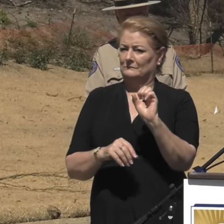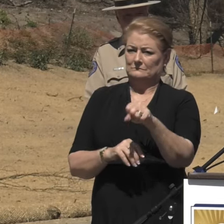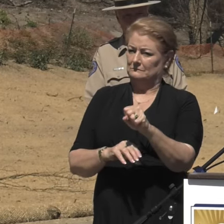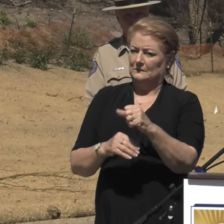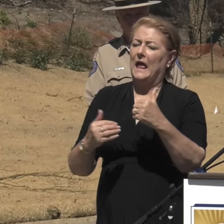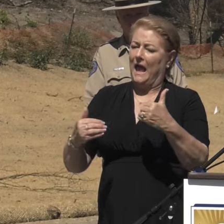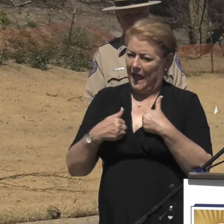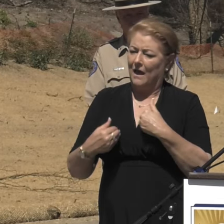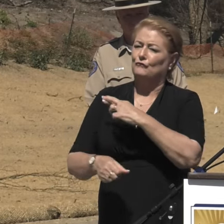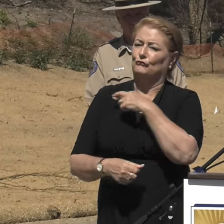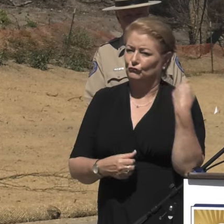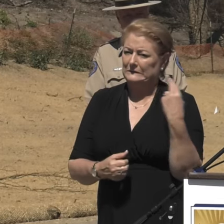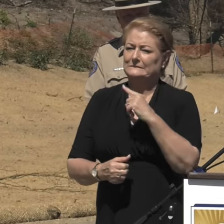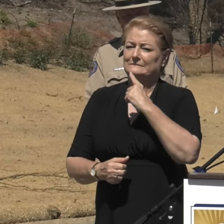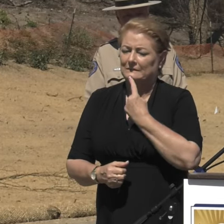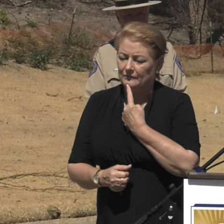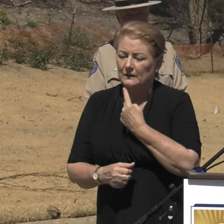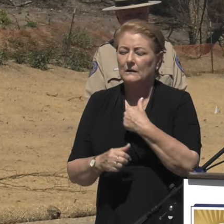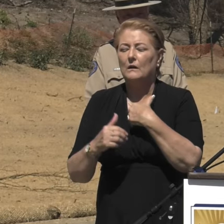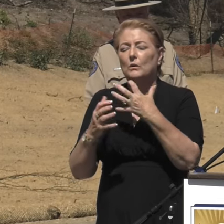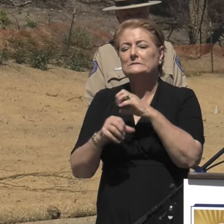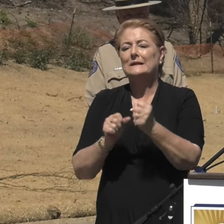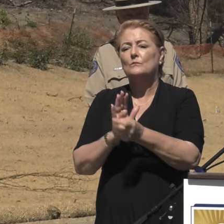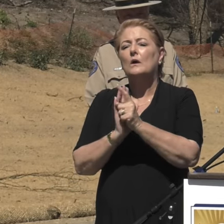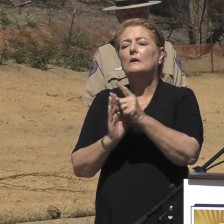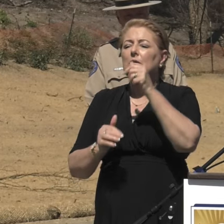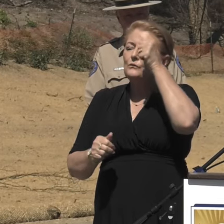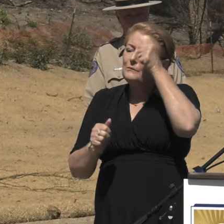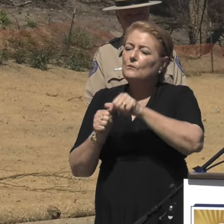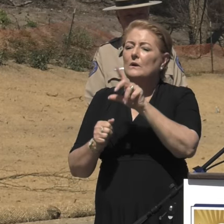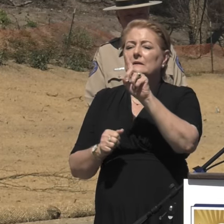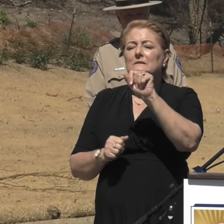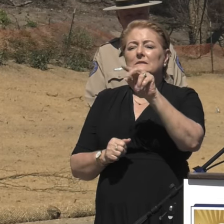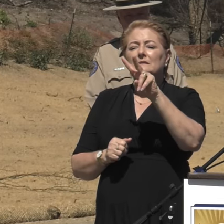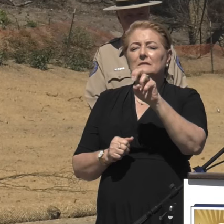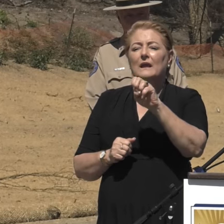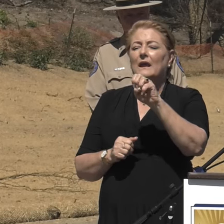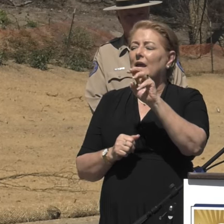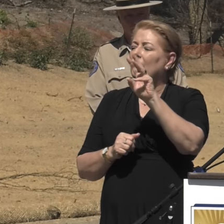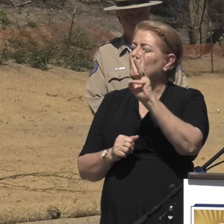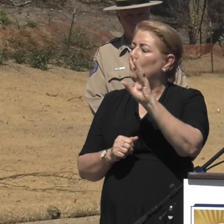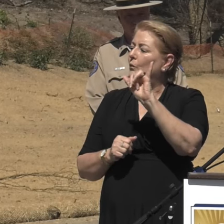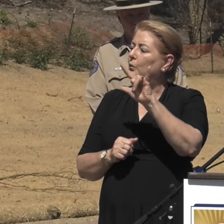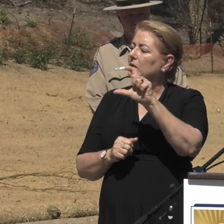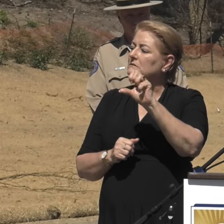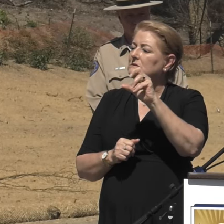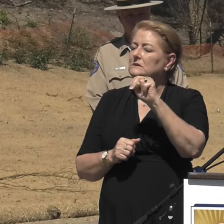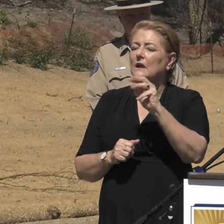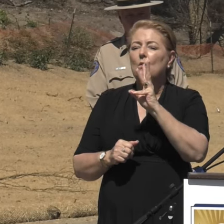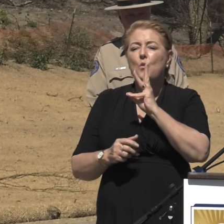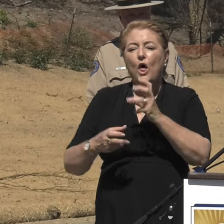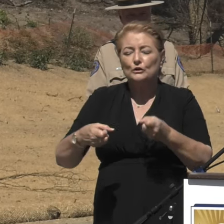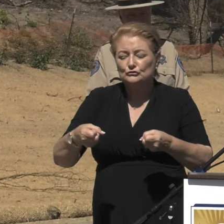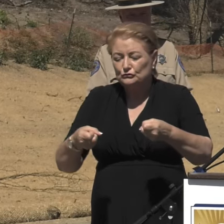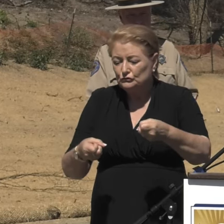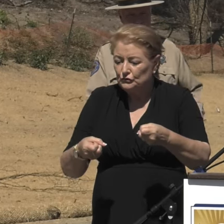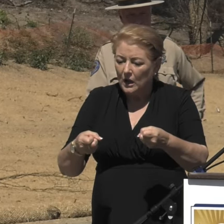I'd like to take a moment to remember Dave Wilson. He was a water truck driver on the job, and he lost his life in a traffic accident